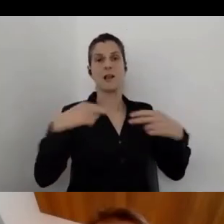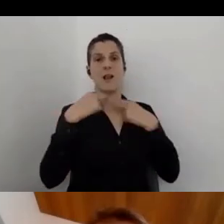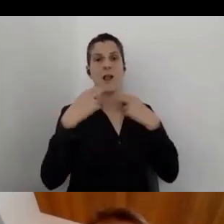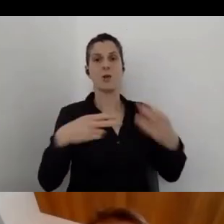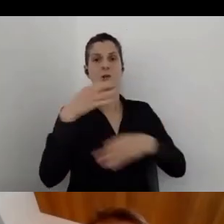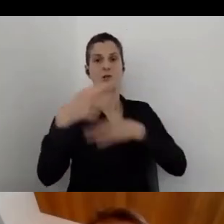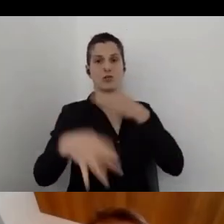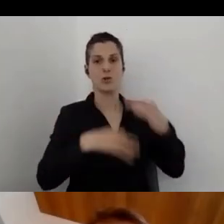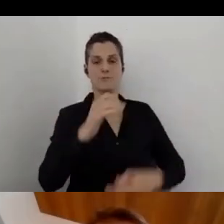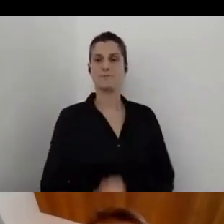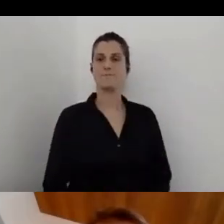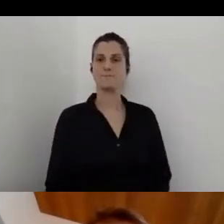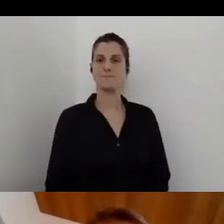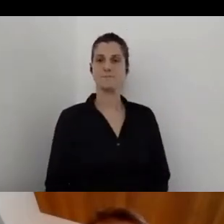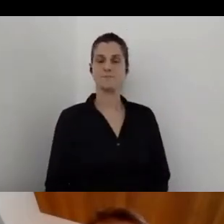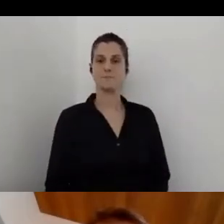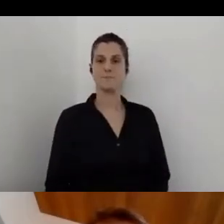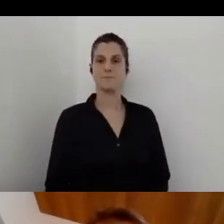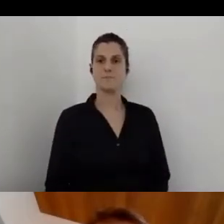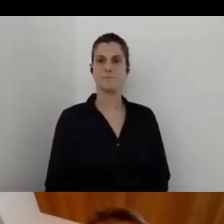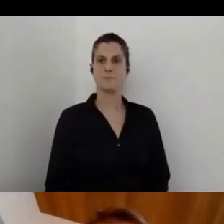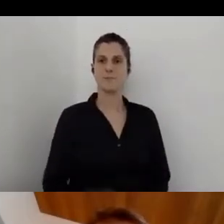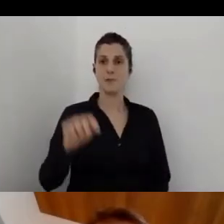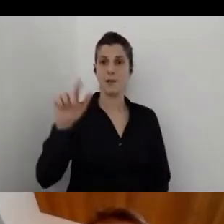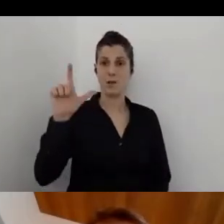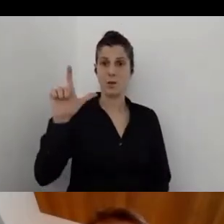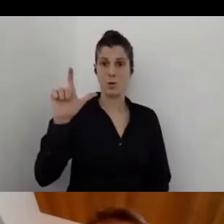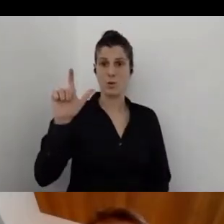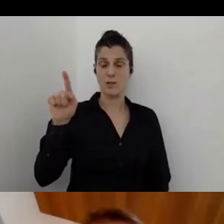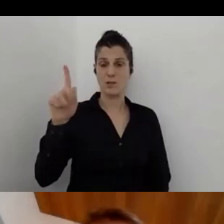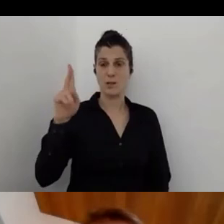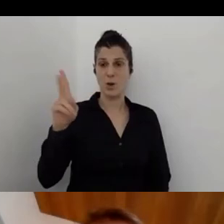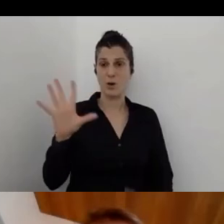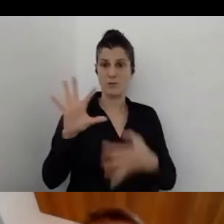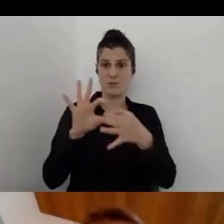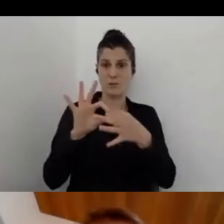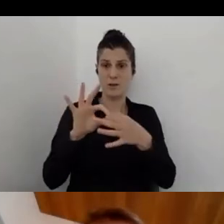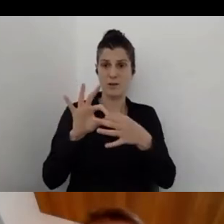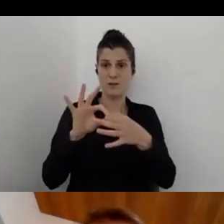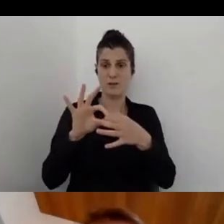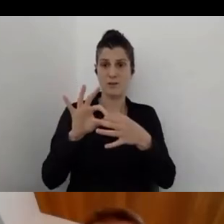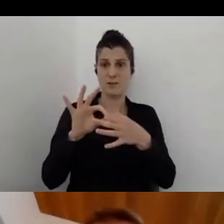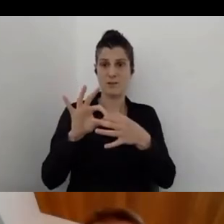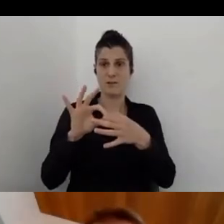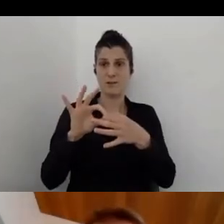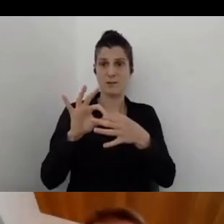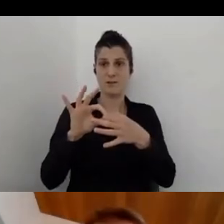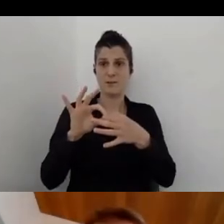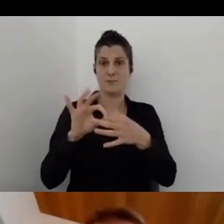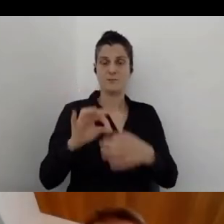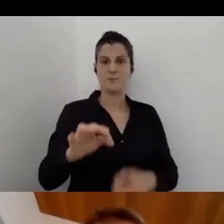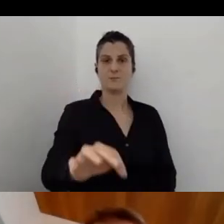Luis, are you able to connect with us? Yes. Hello.